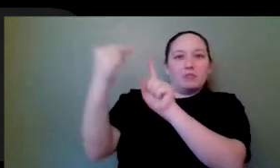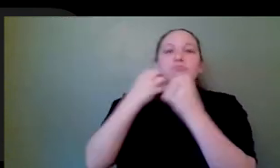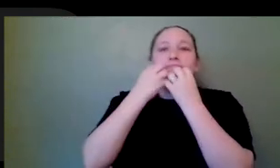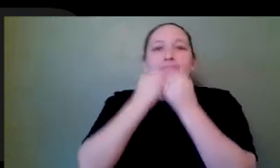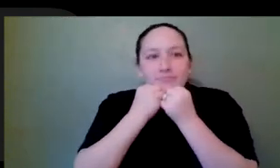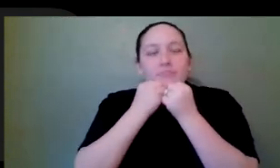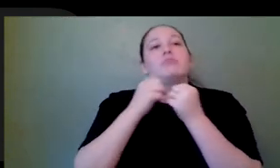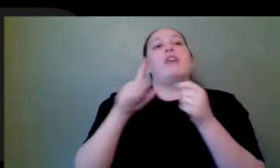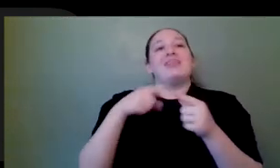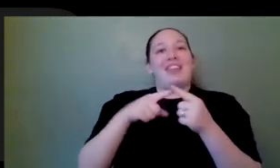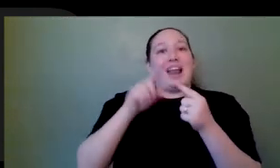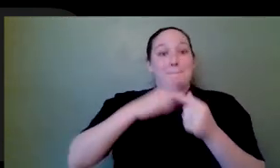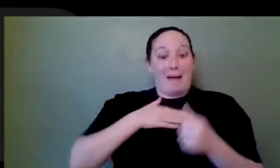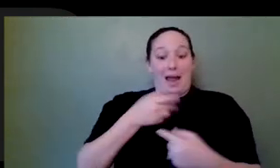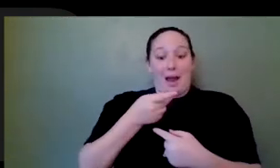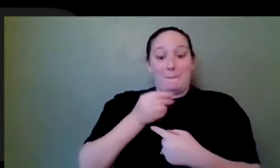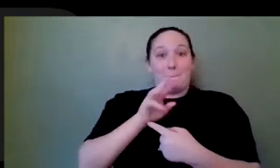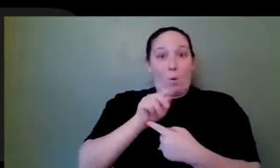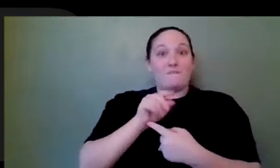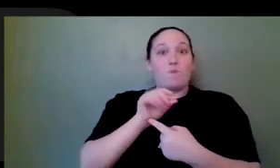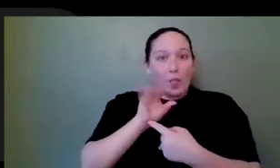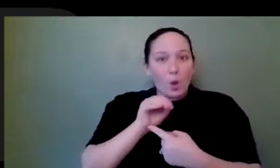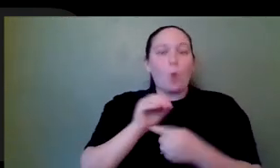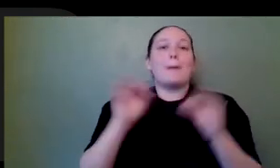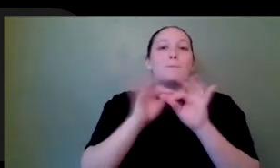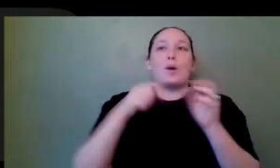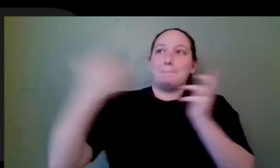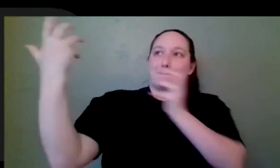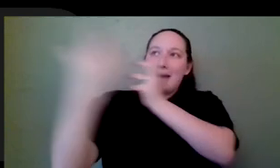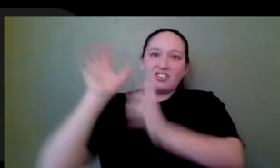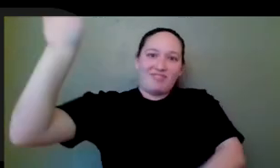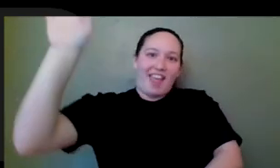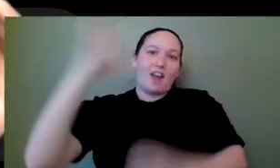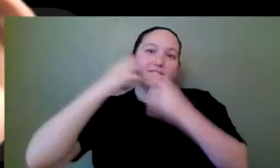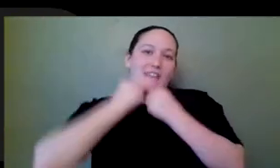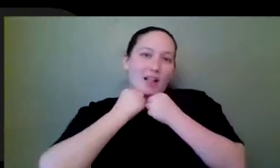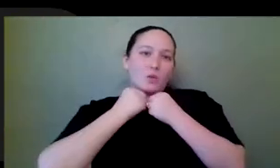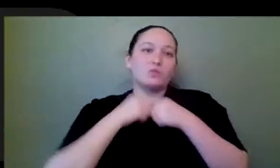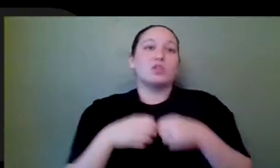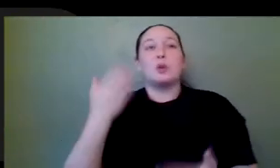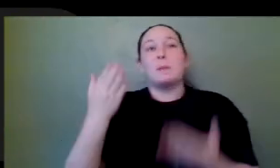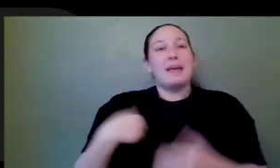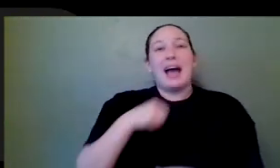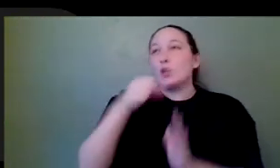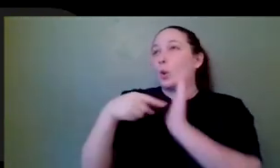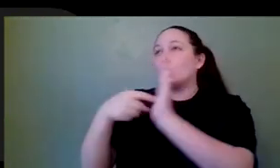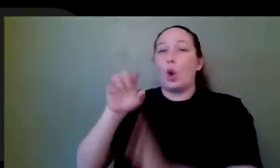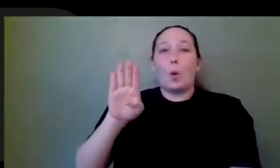portfolio that matches what they believe they can utilize you for. I would probably not show Blizzard my basketball game prototype. I would